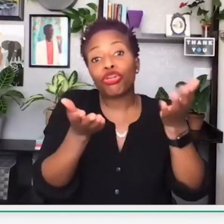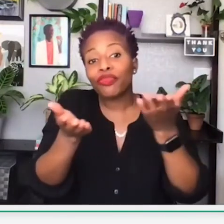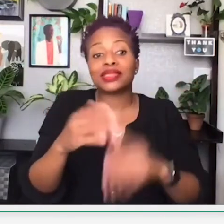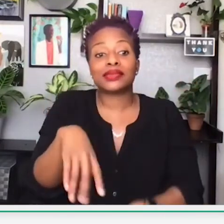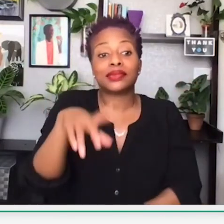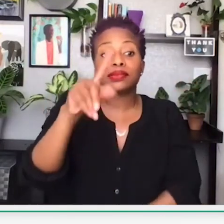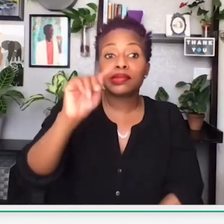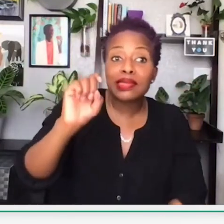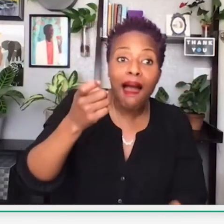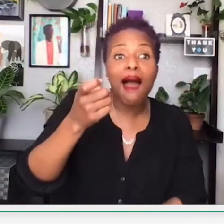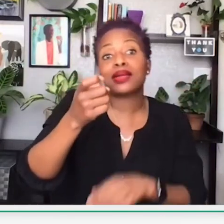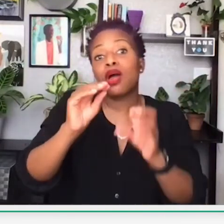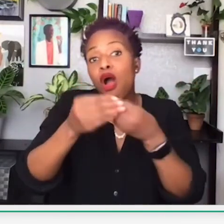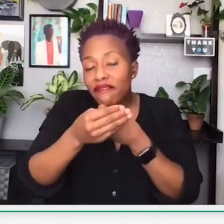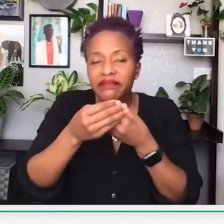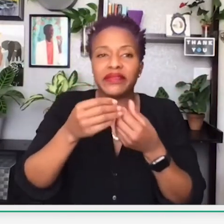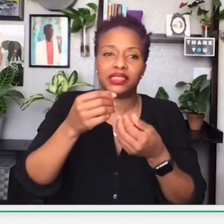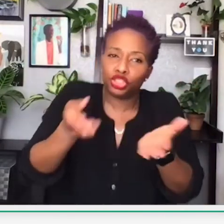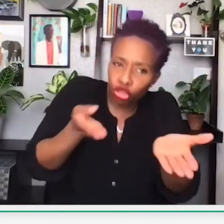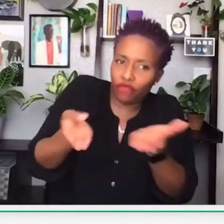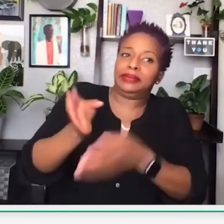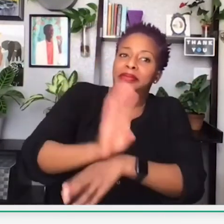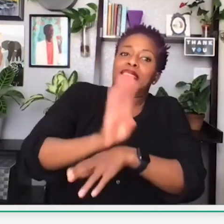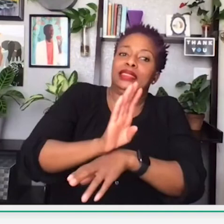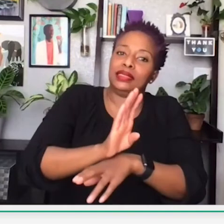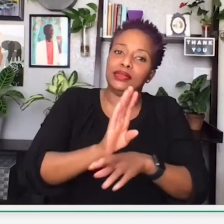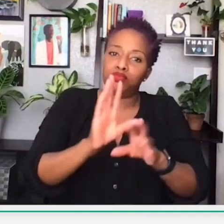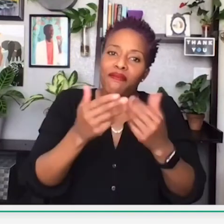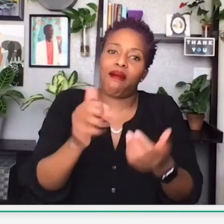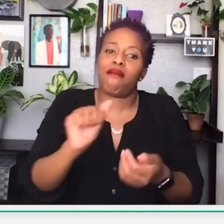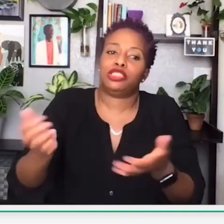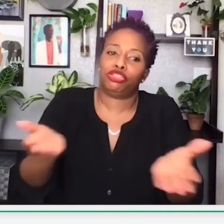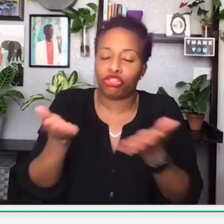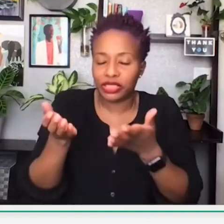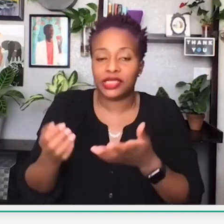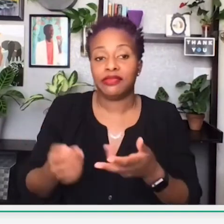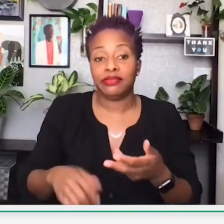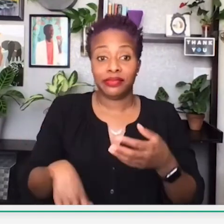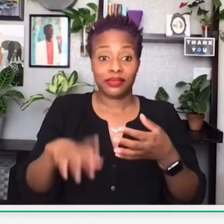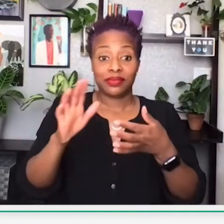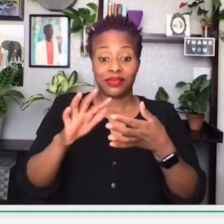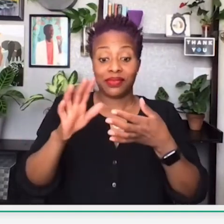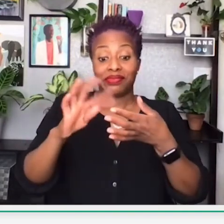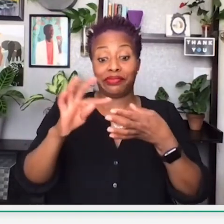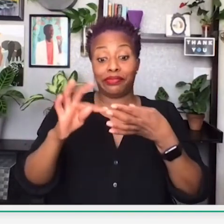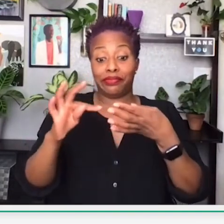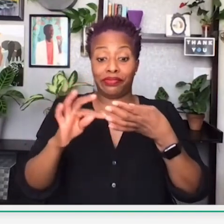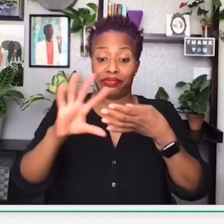business services, which is 20%. That’s counseling